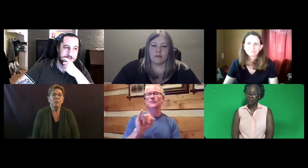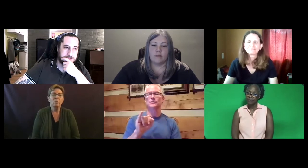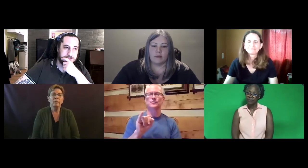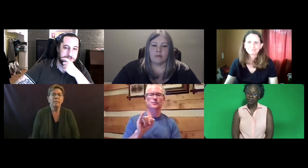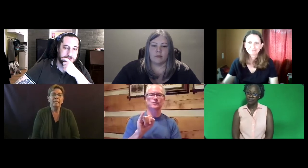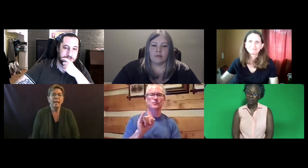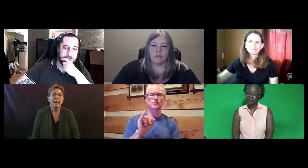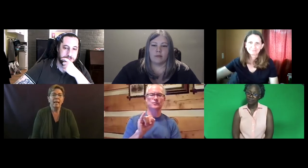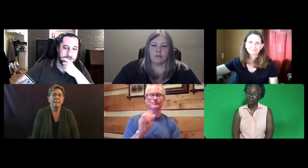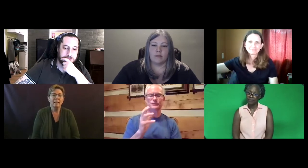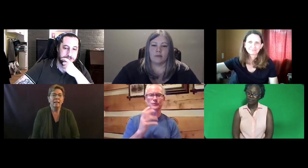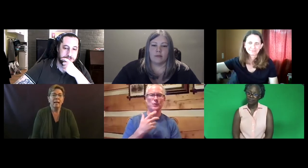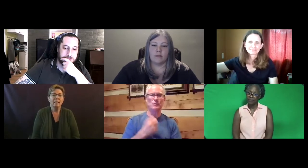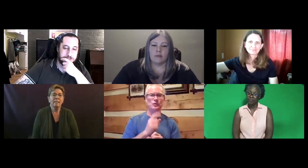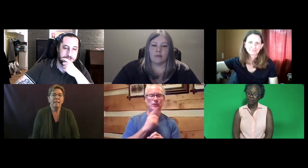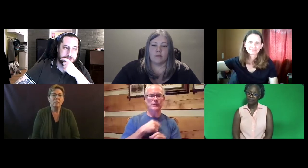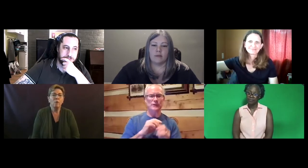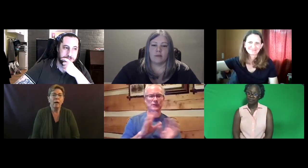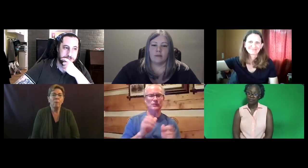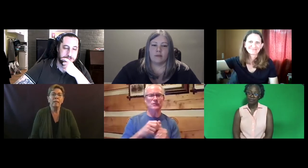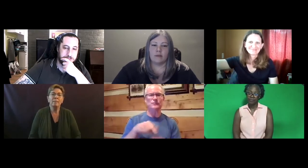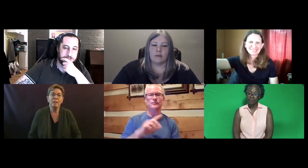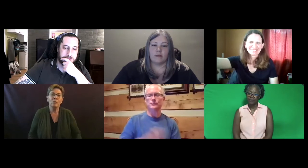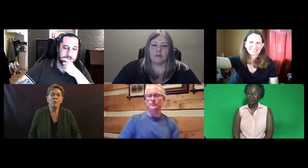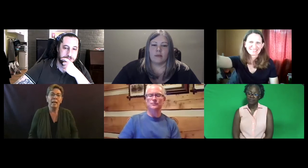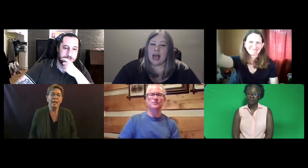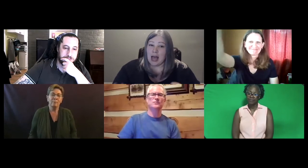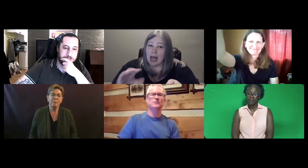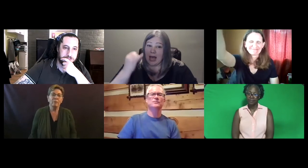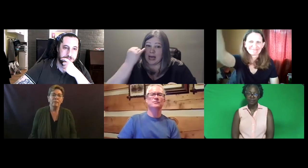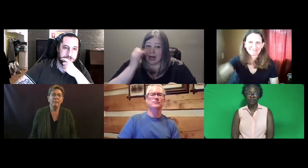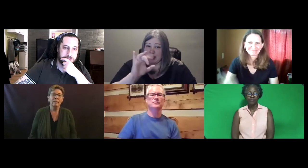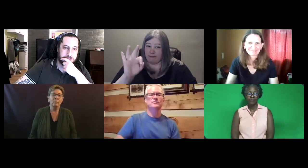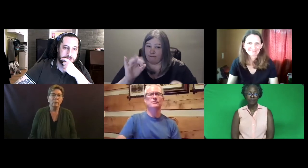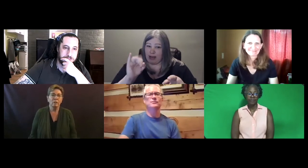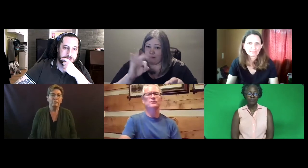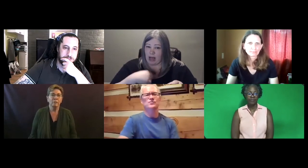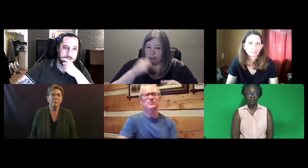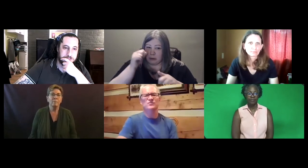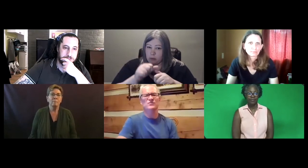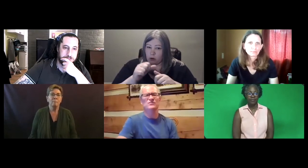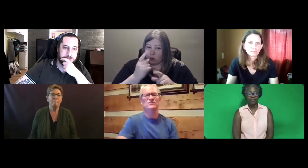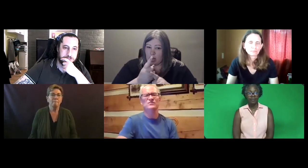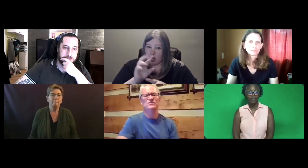That's what CASLI stands for. I wanted to make sure what it stood for.